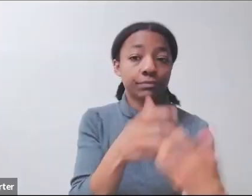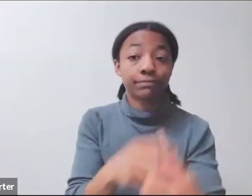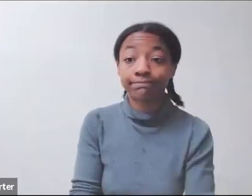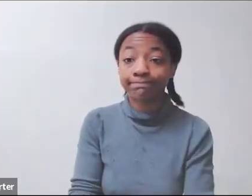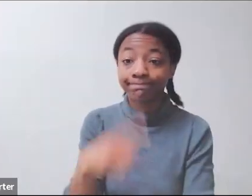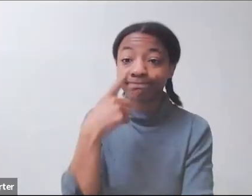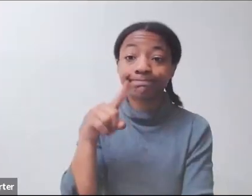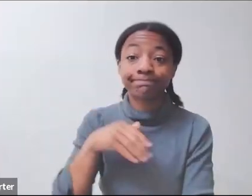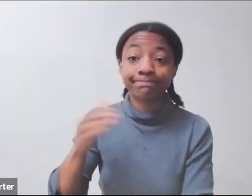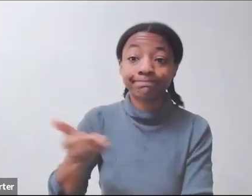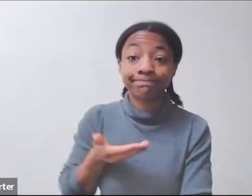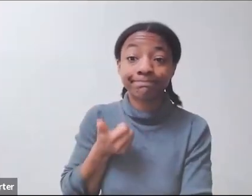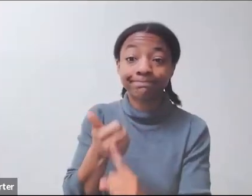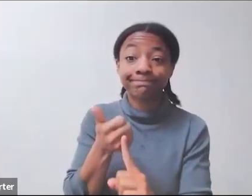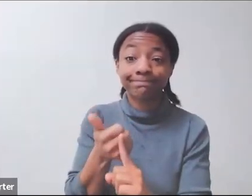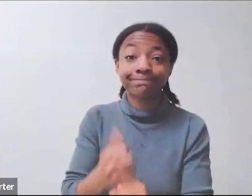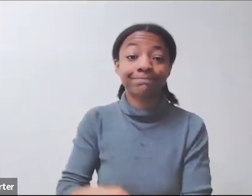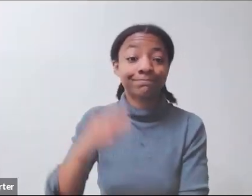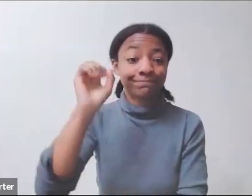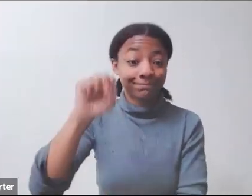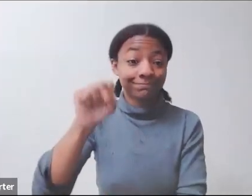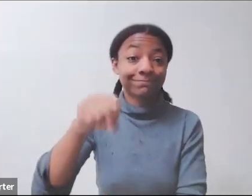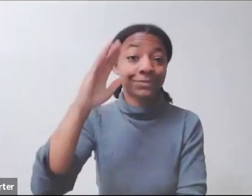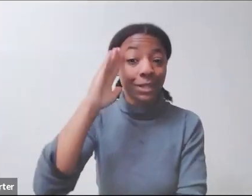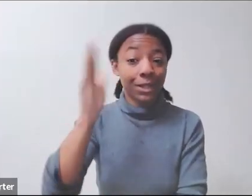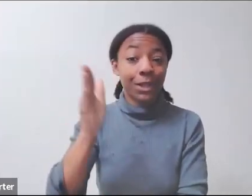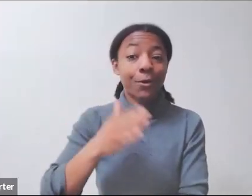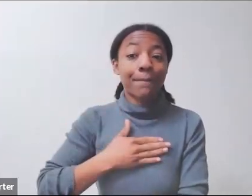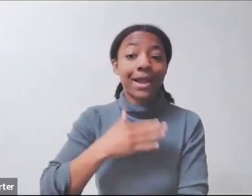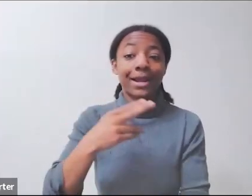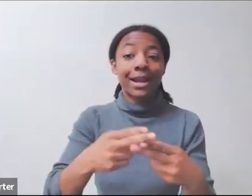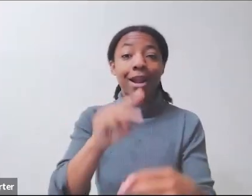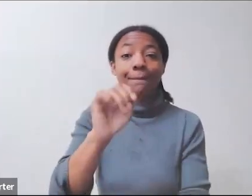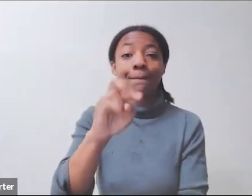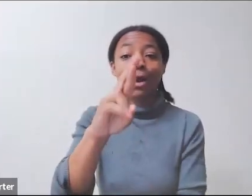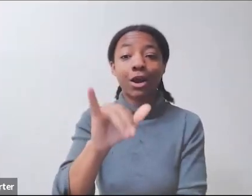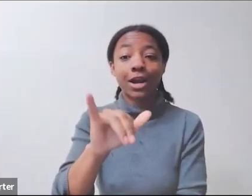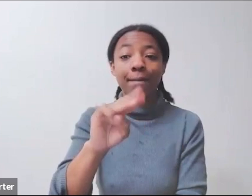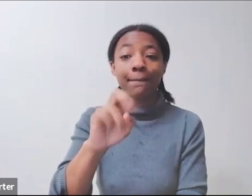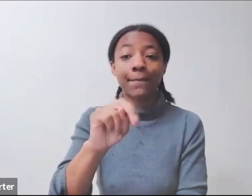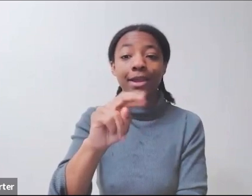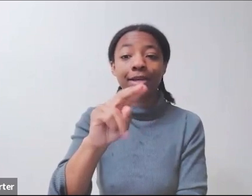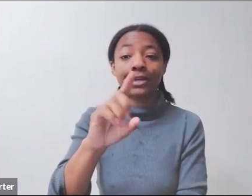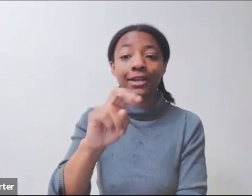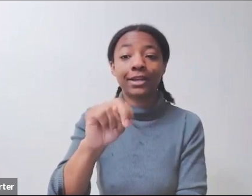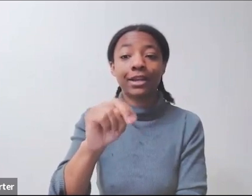Hello. My name is Maury Mendenhall. I go by she/her.